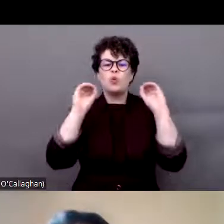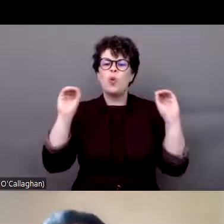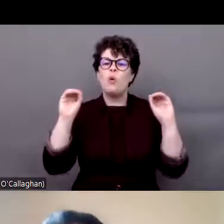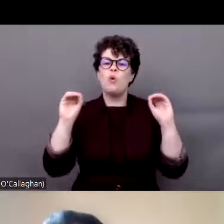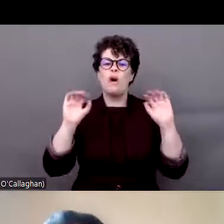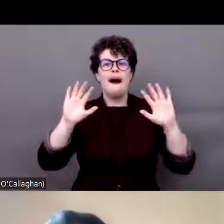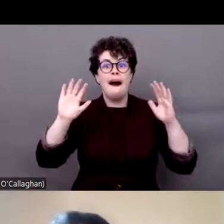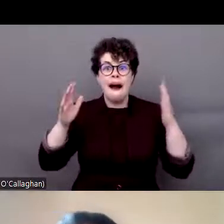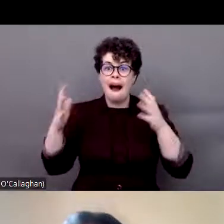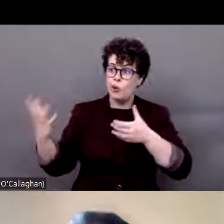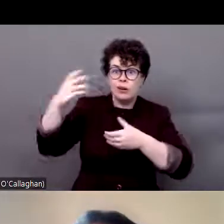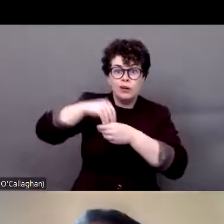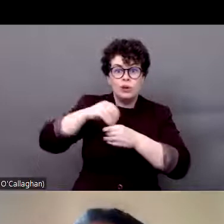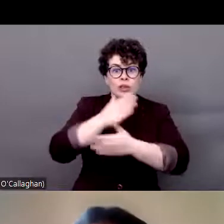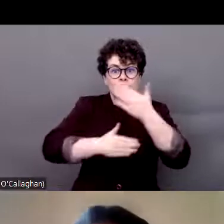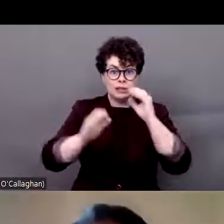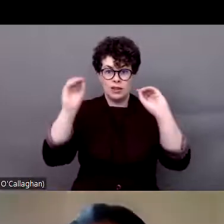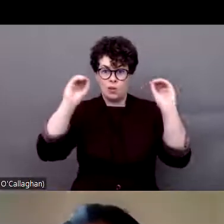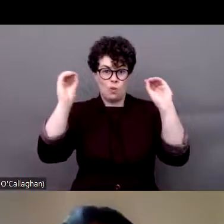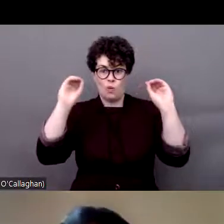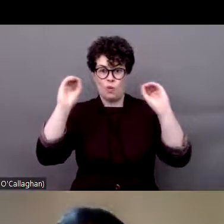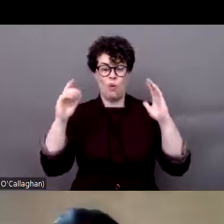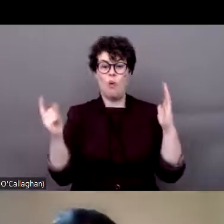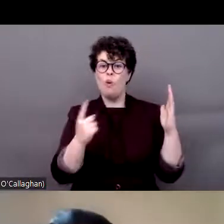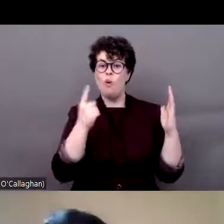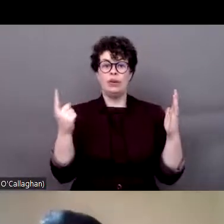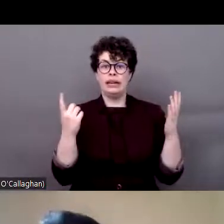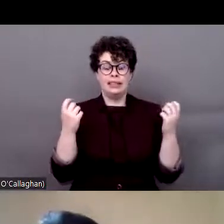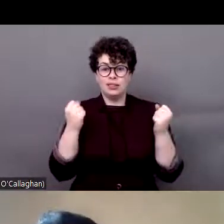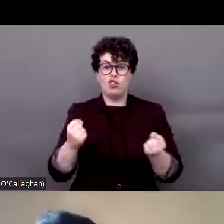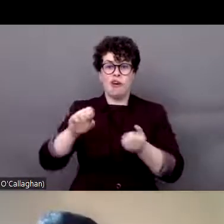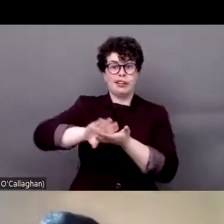guidelines, we only -- there was only a dynamic of exclusion of